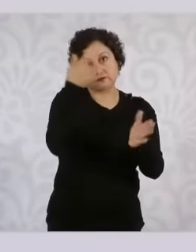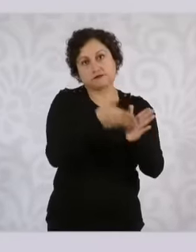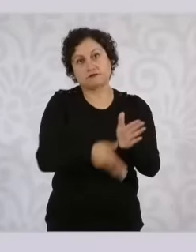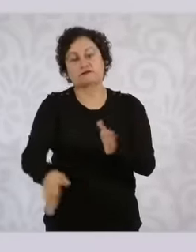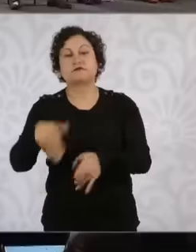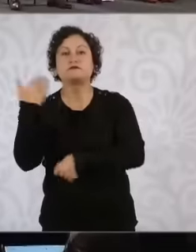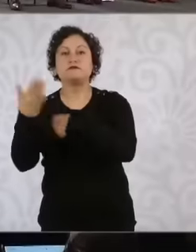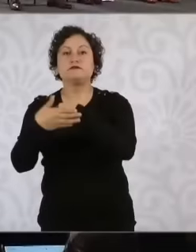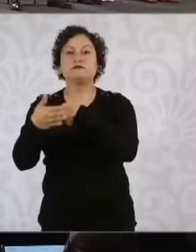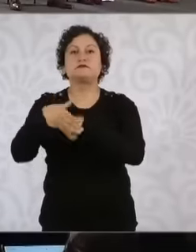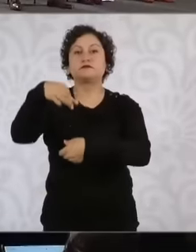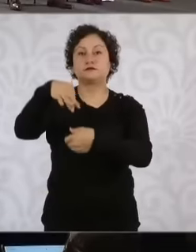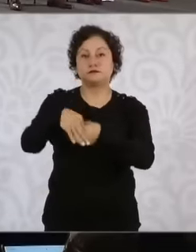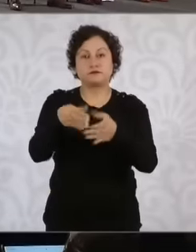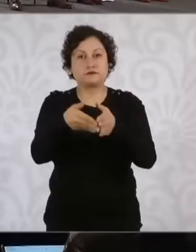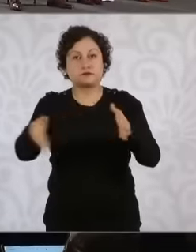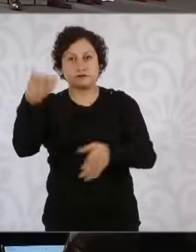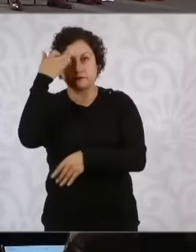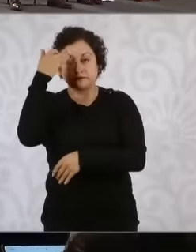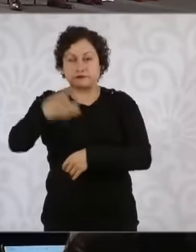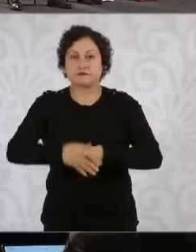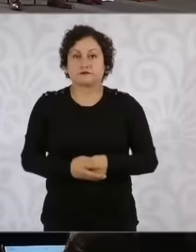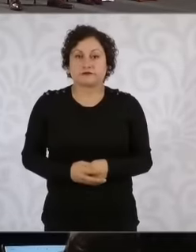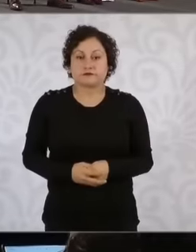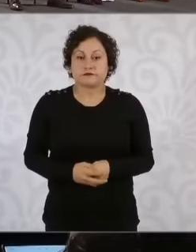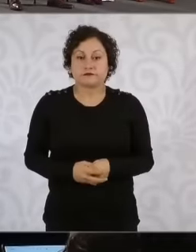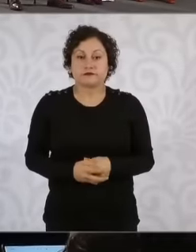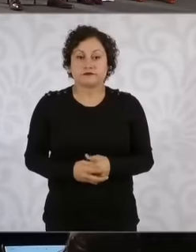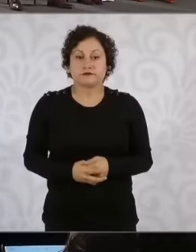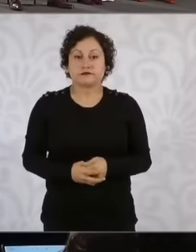Well, this is Ah, let's sign once and for all,